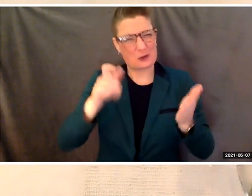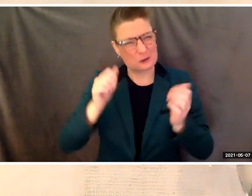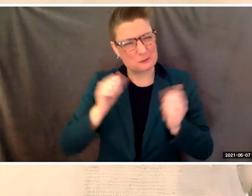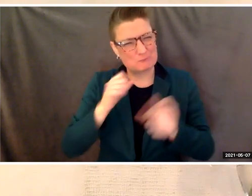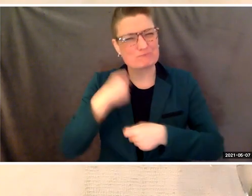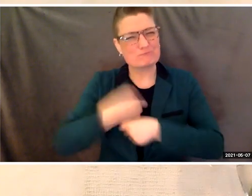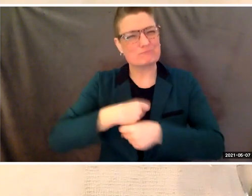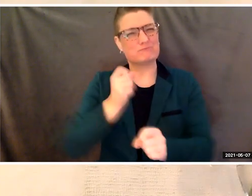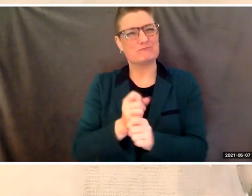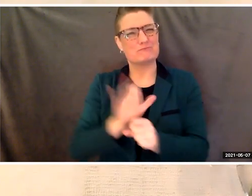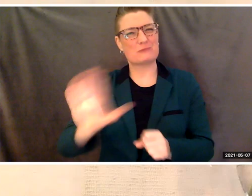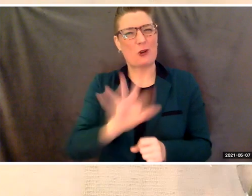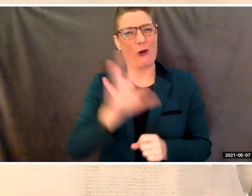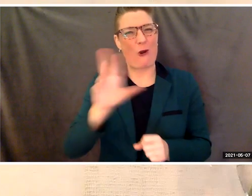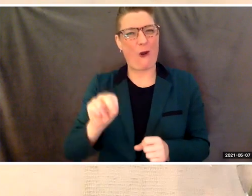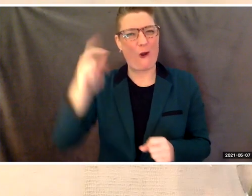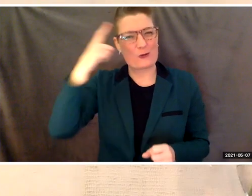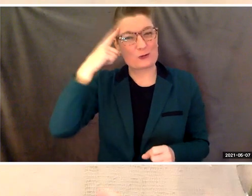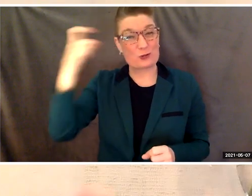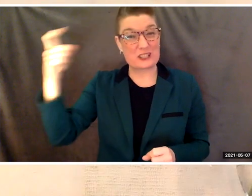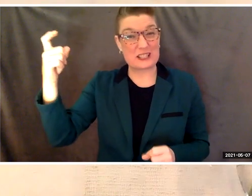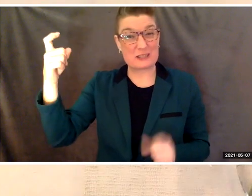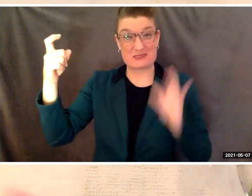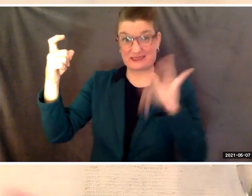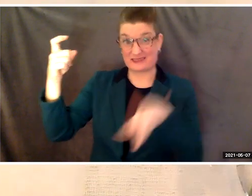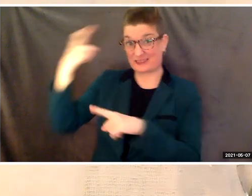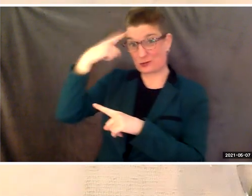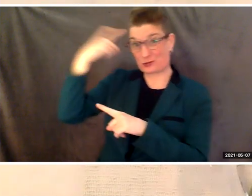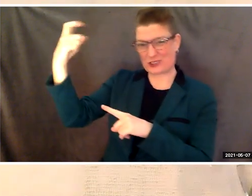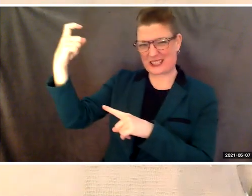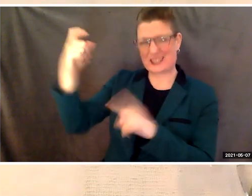your dreams are the maps to the life you want to live,